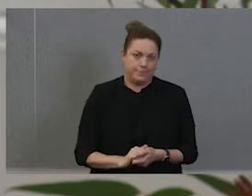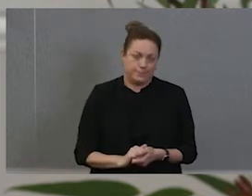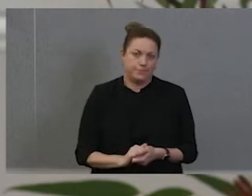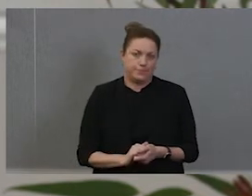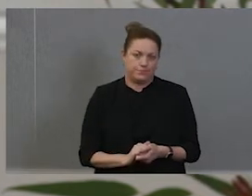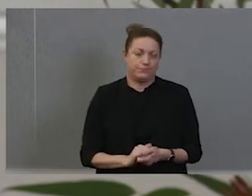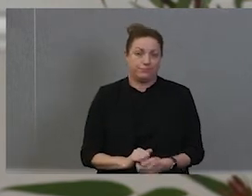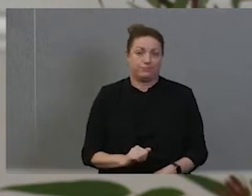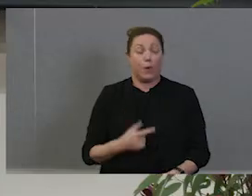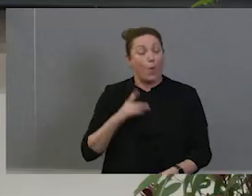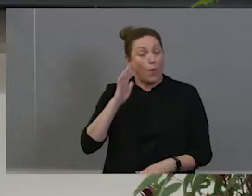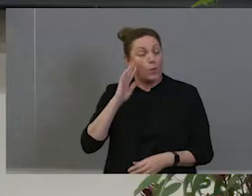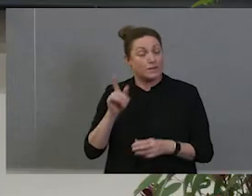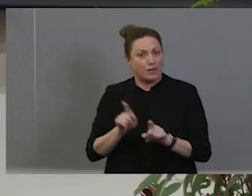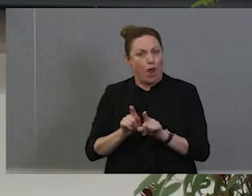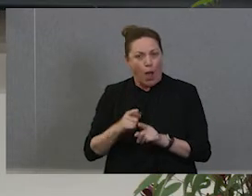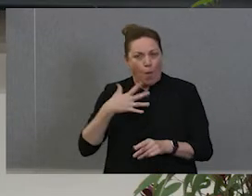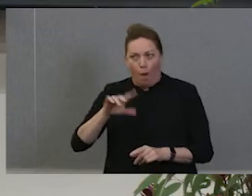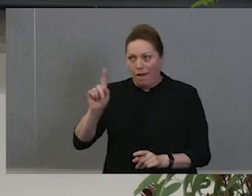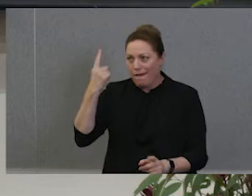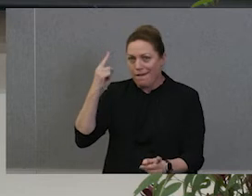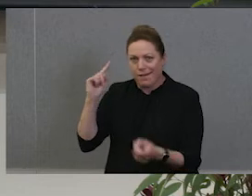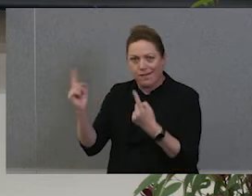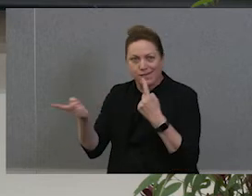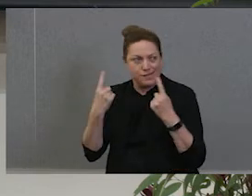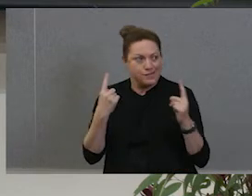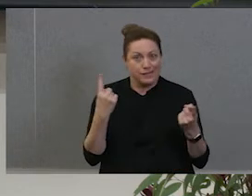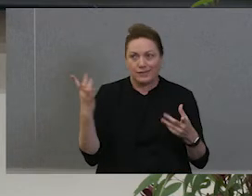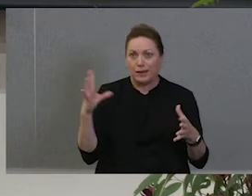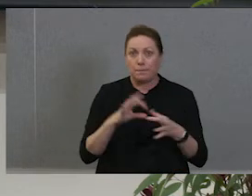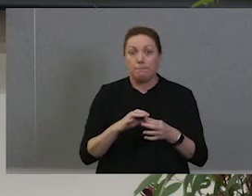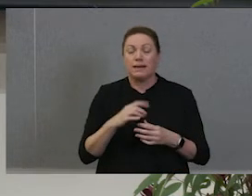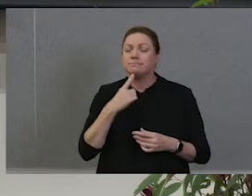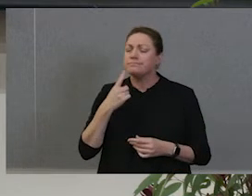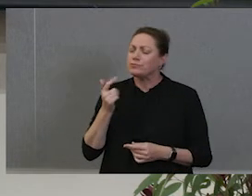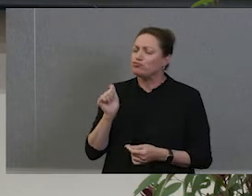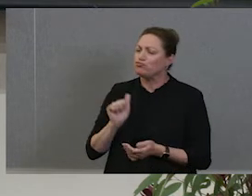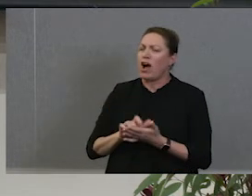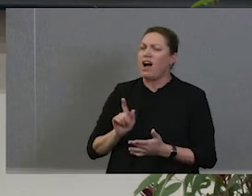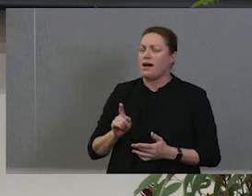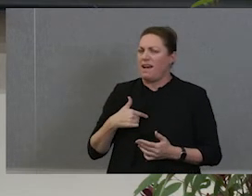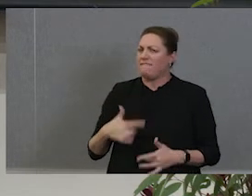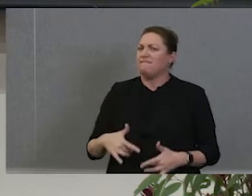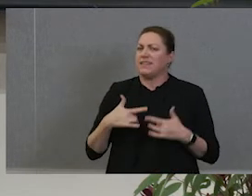you know, we you're right, you know, things things have gone a little bit quieter and the